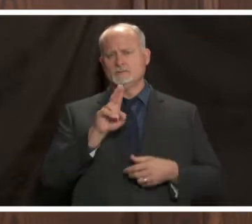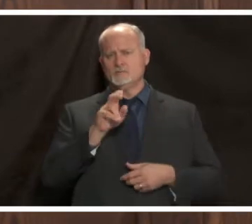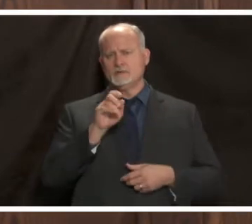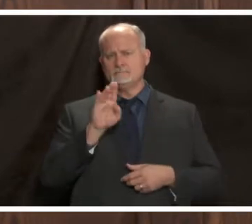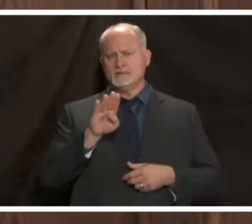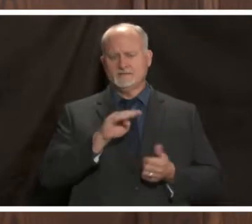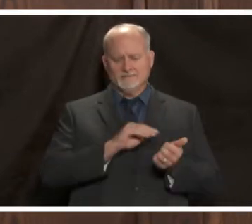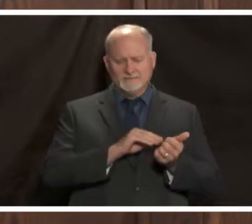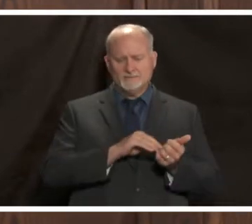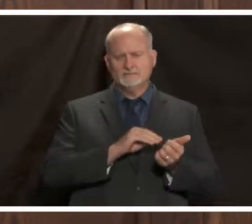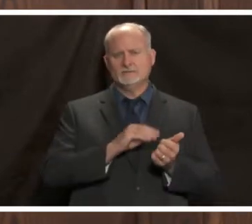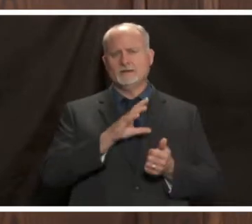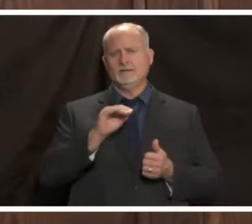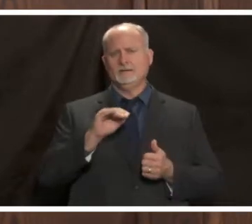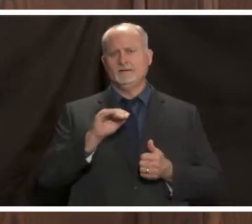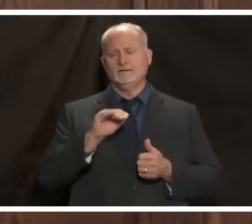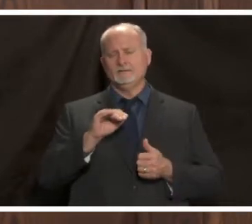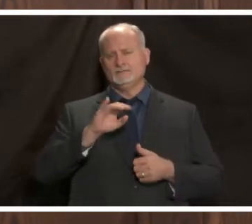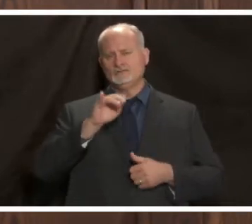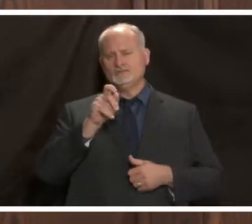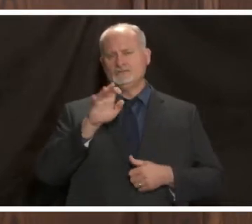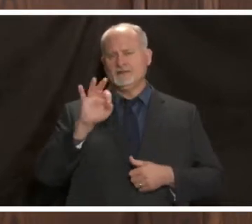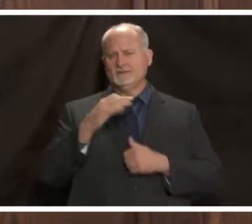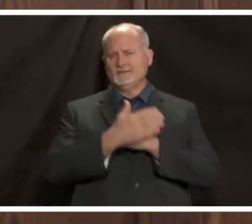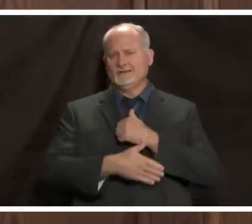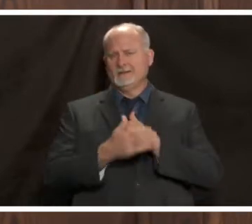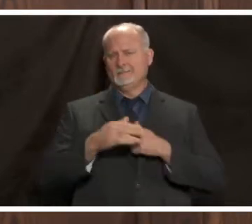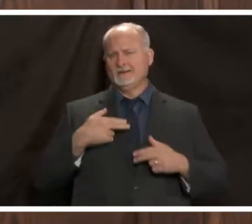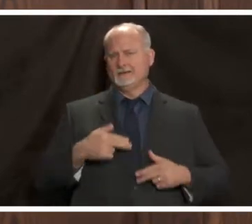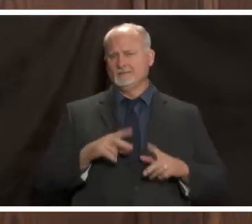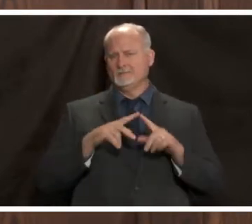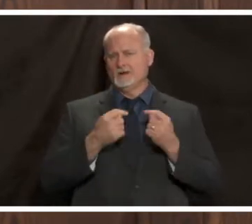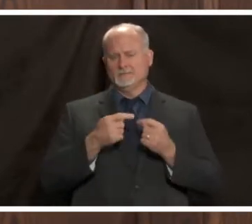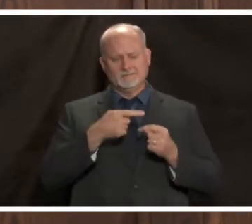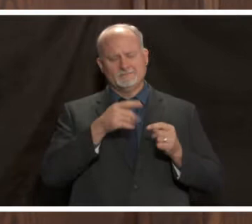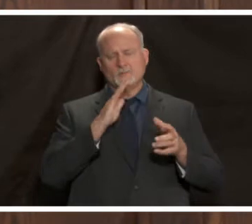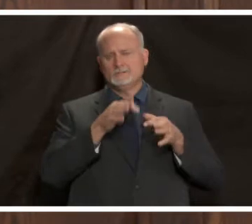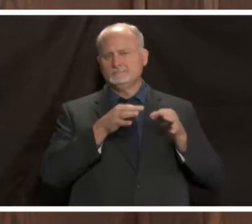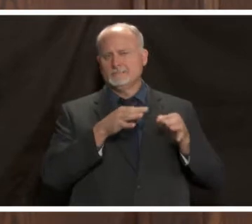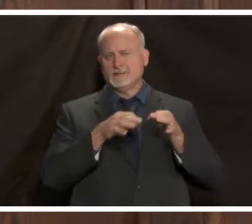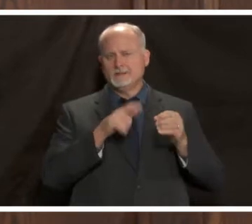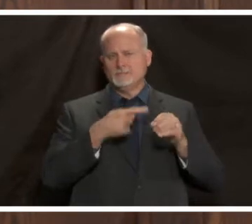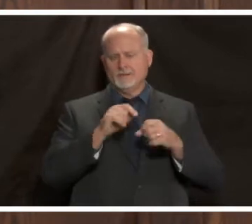health department officials speak today kind of on the status of covid 19 in our community